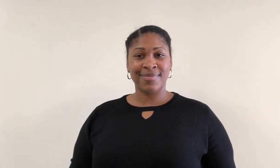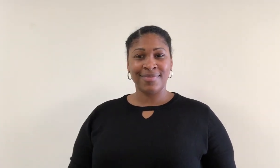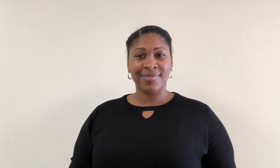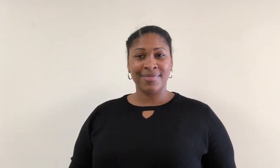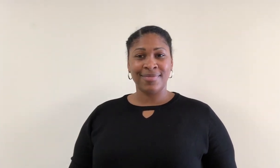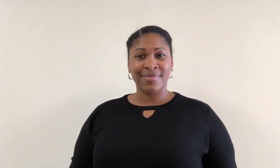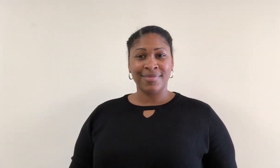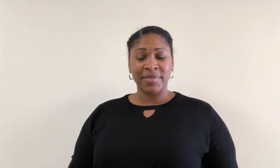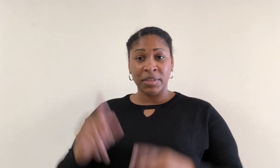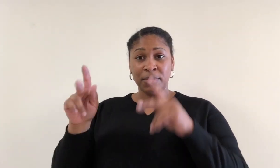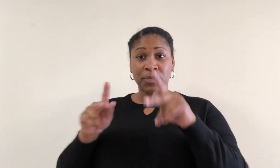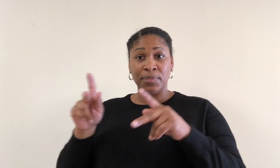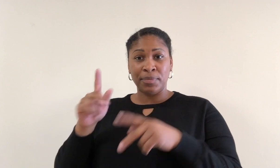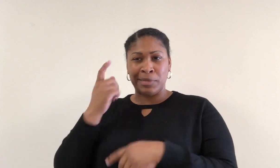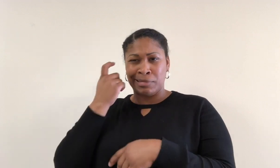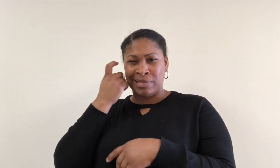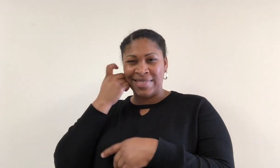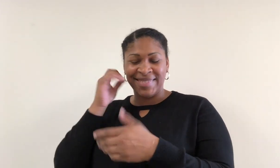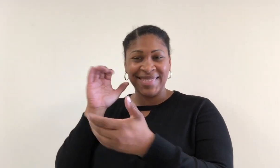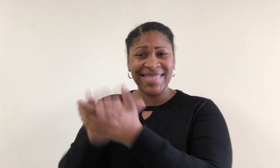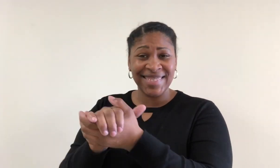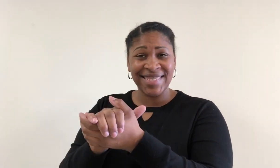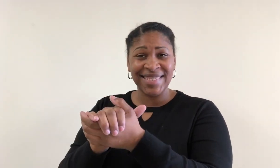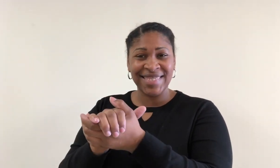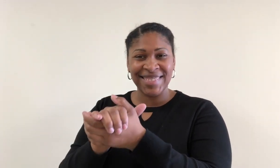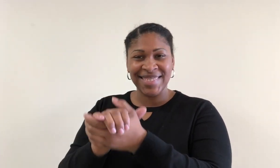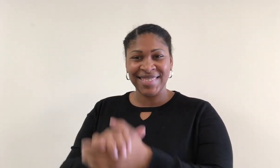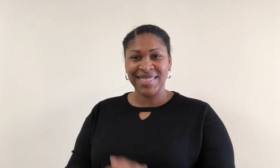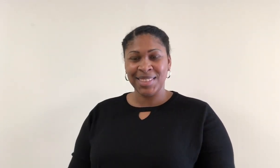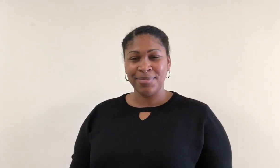People recently married.